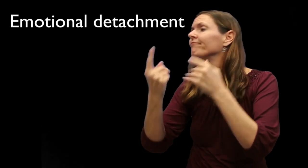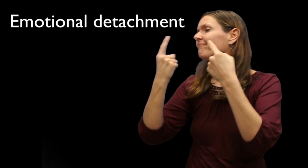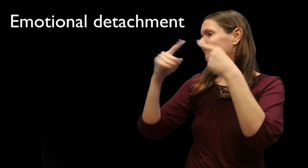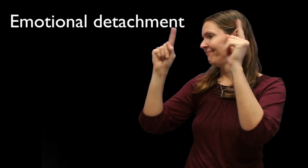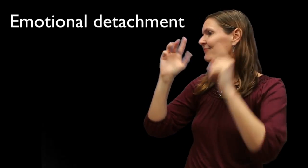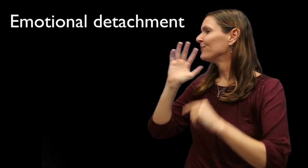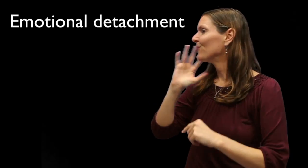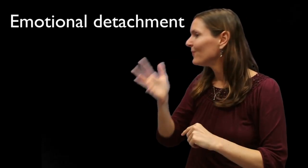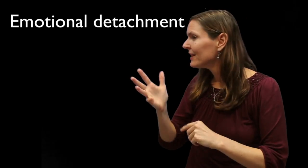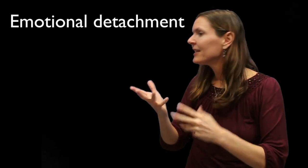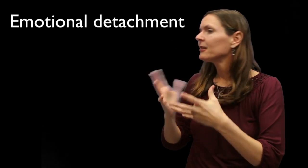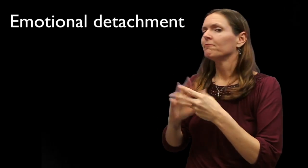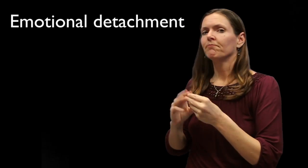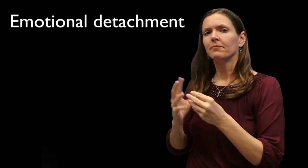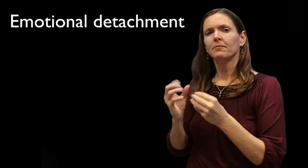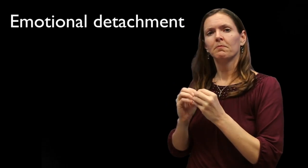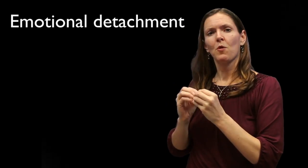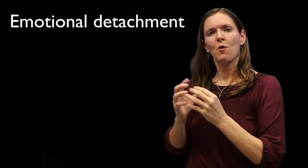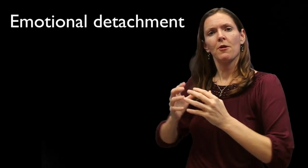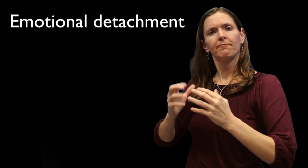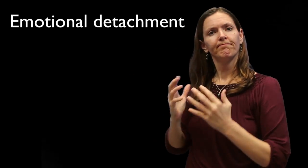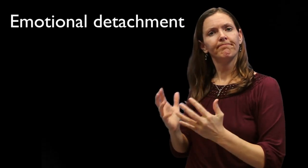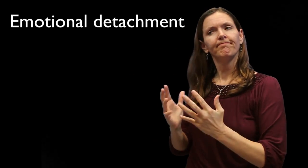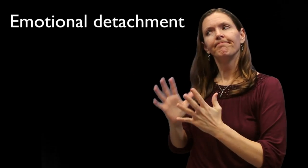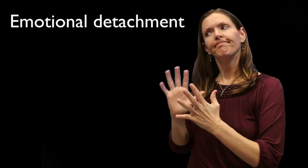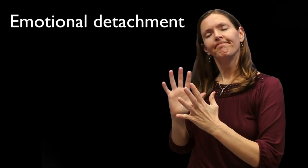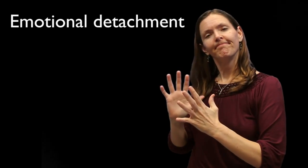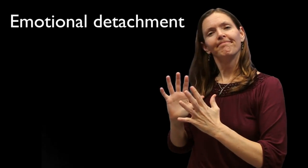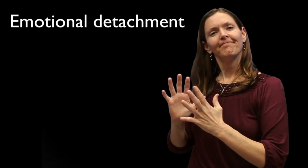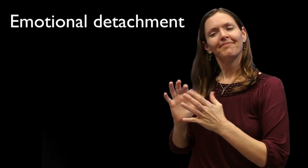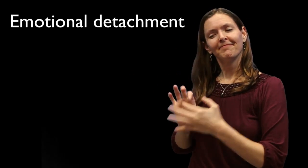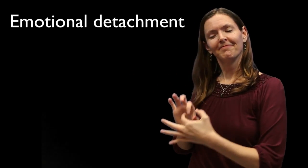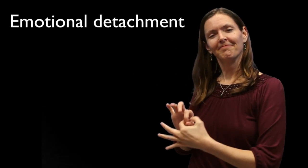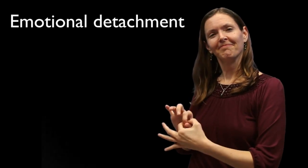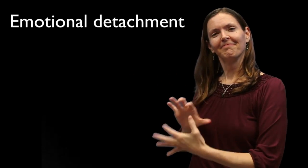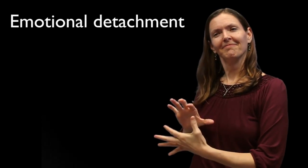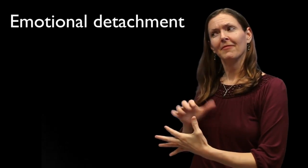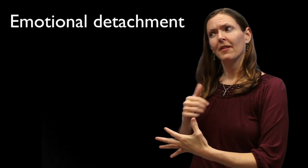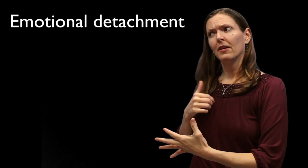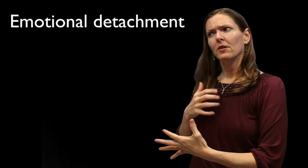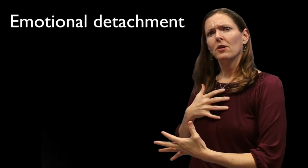success..." and so on. Those show more of an emotional detachment from the content.